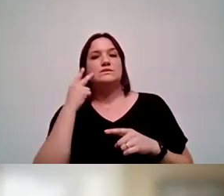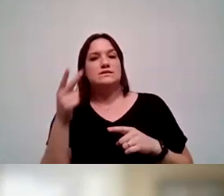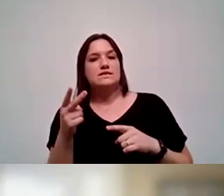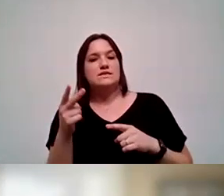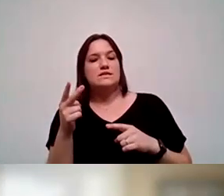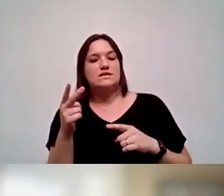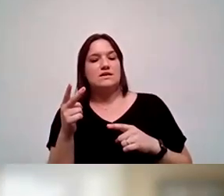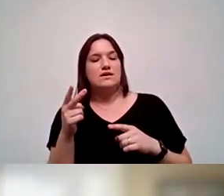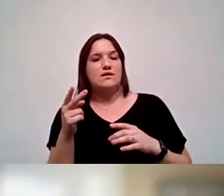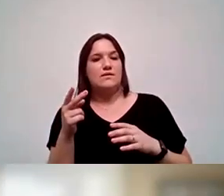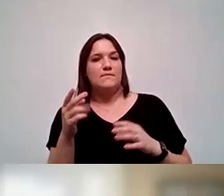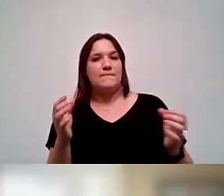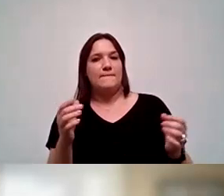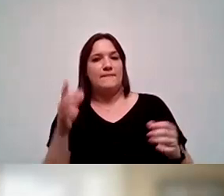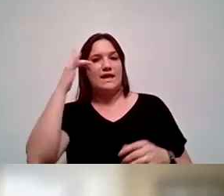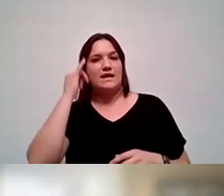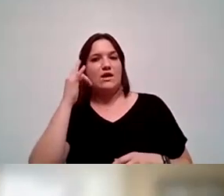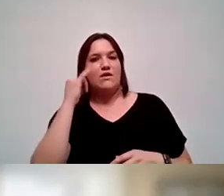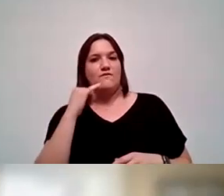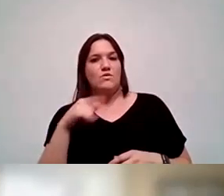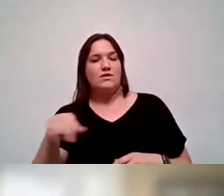of Californians being Hispanic and Latino,